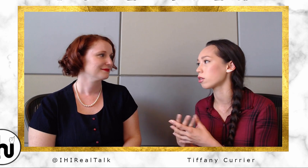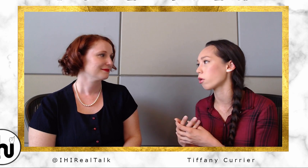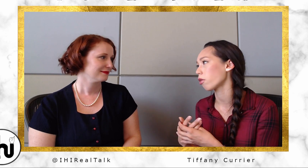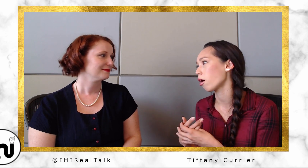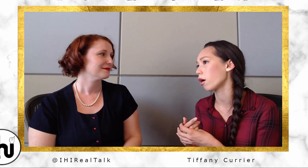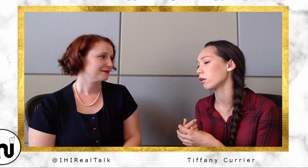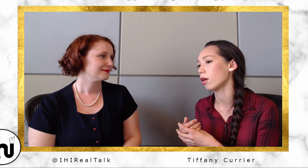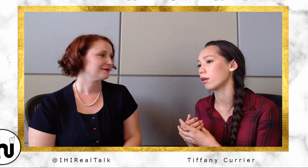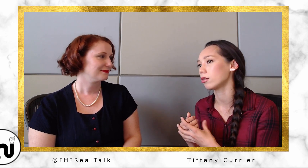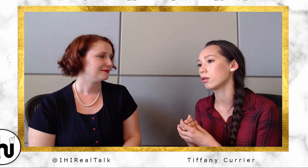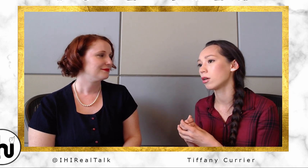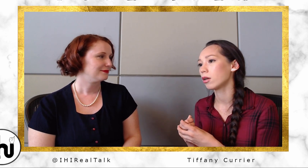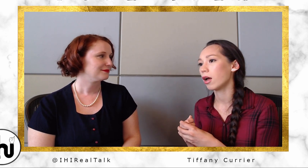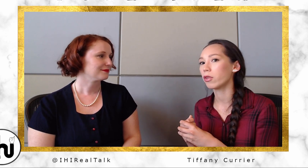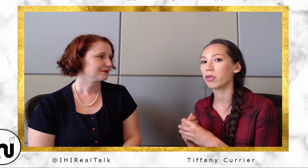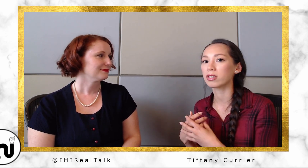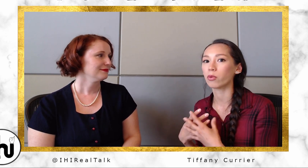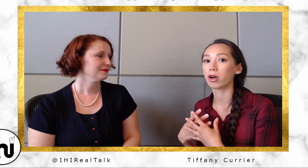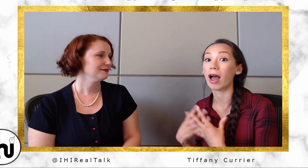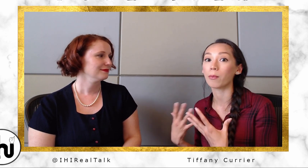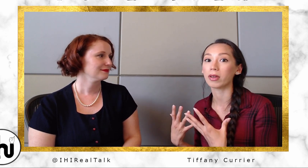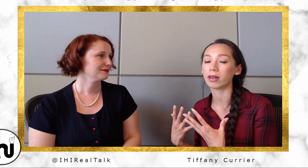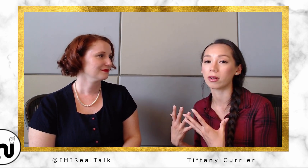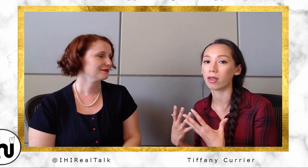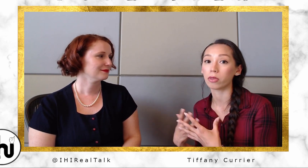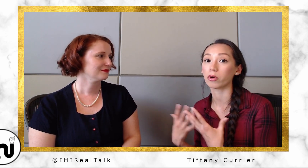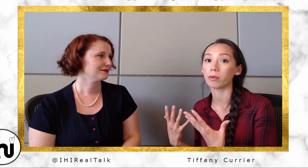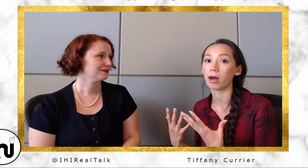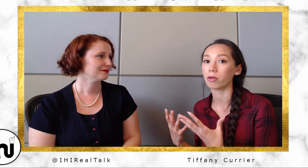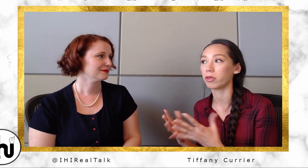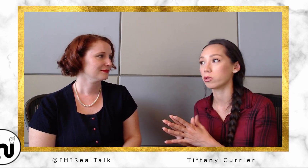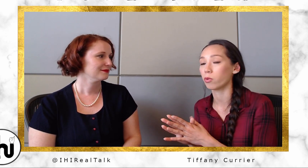we thought. And and the things that we're happy and thrilled about. Things we want